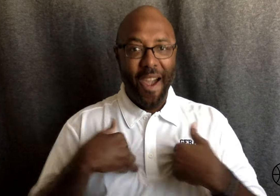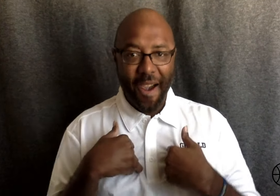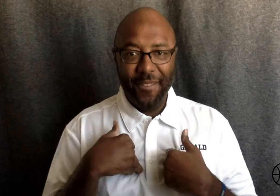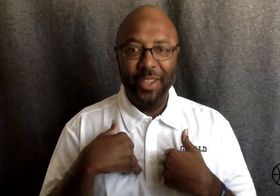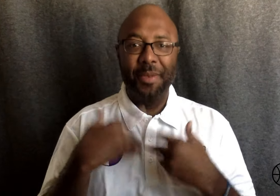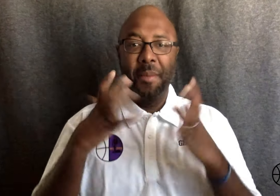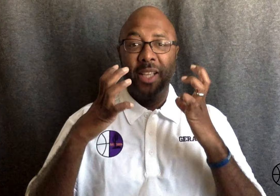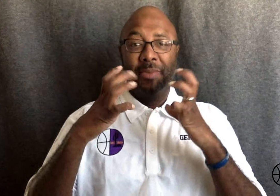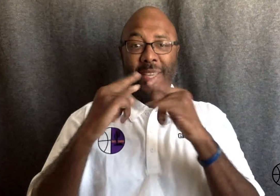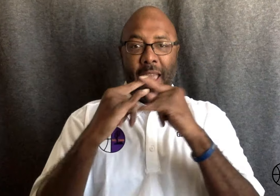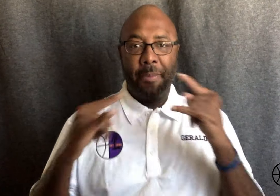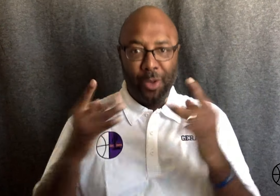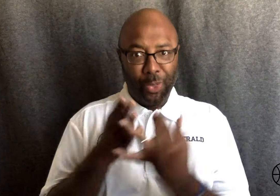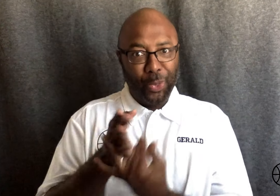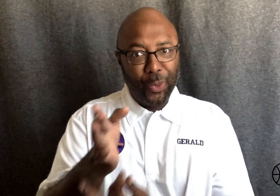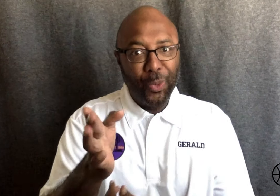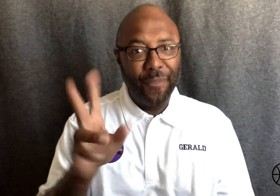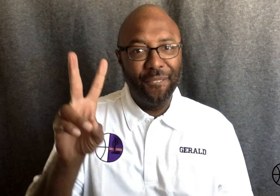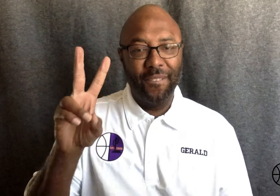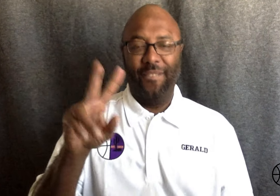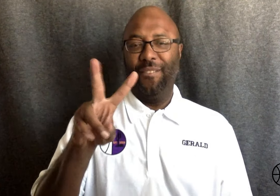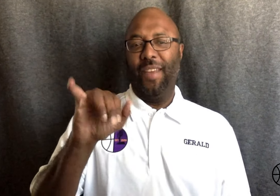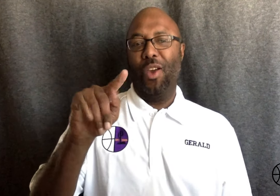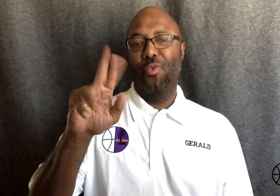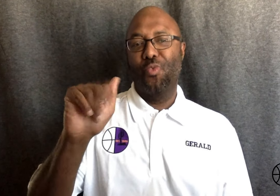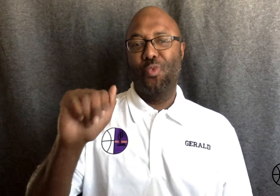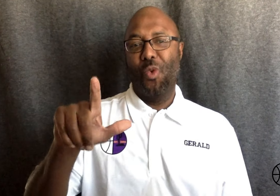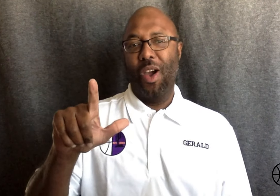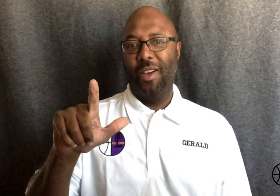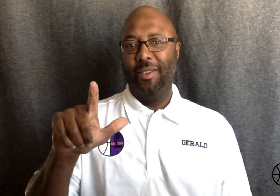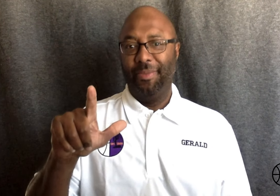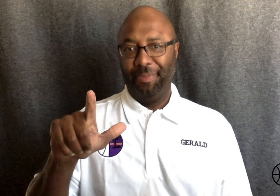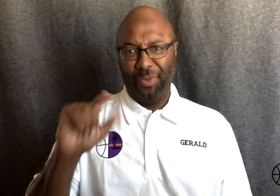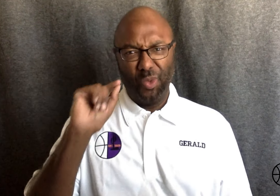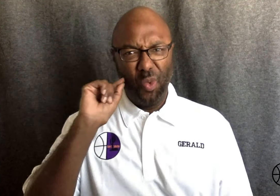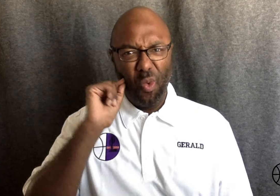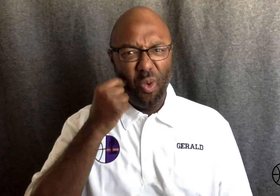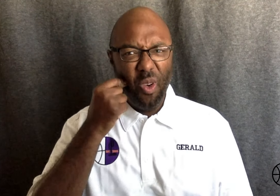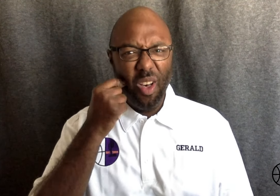We will have basketball camp through virtual. Isnt it cool?